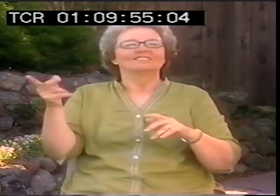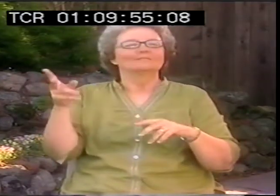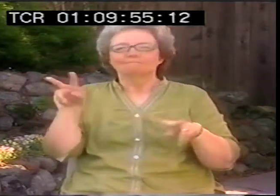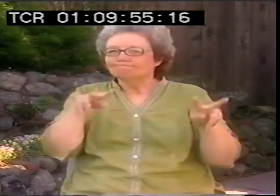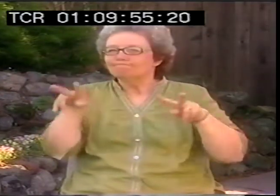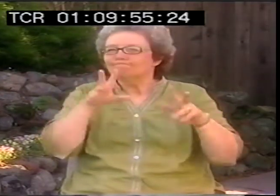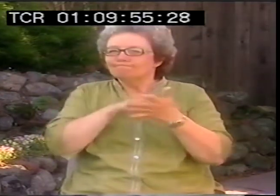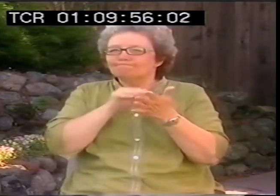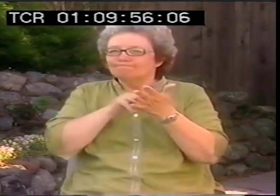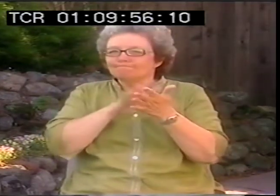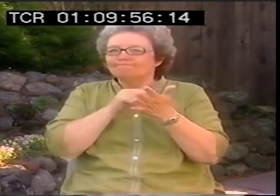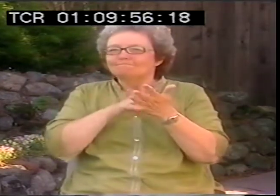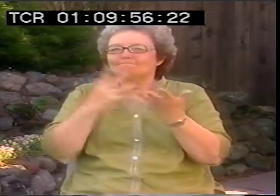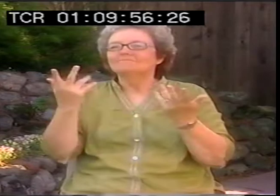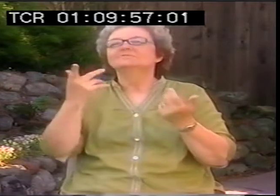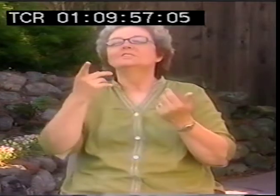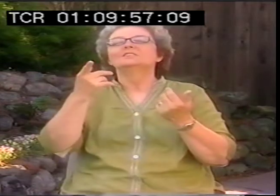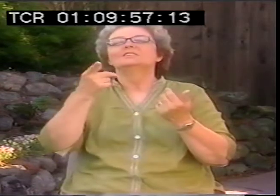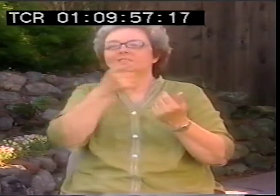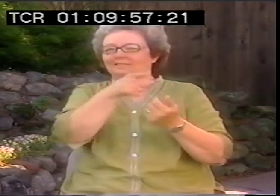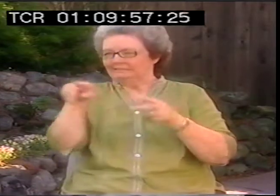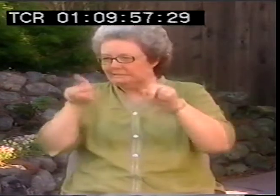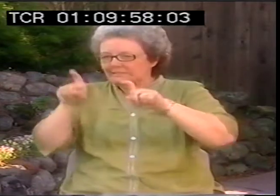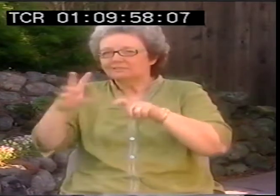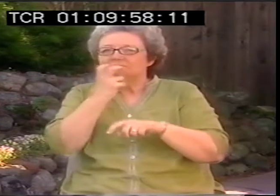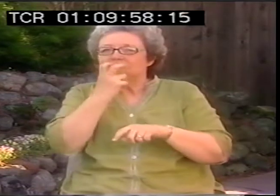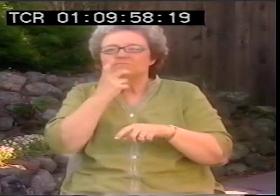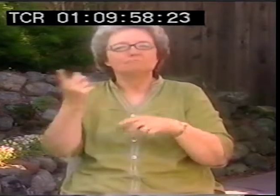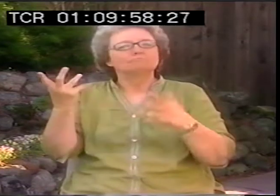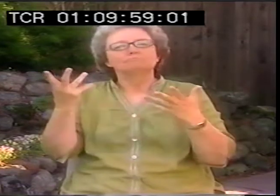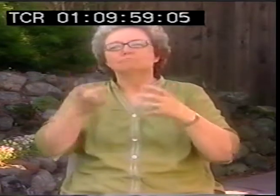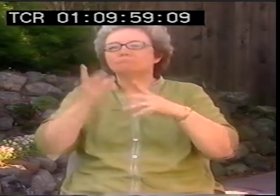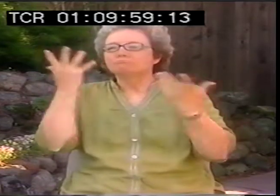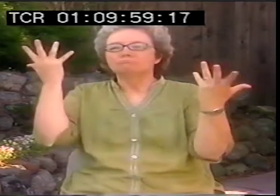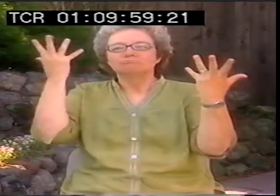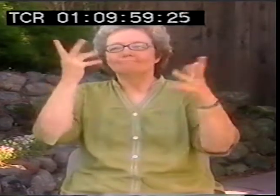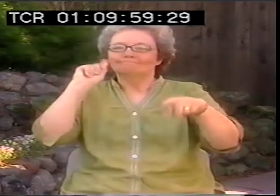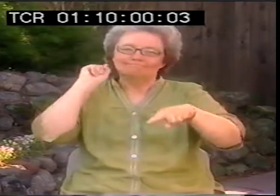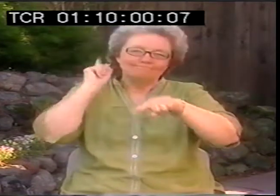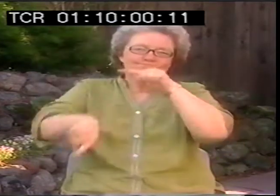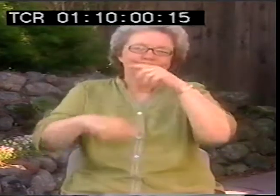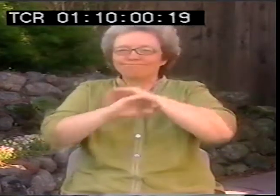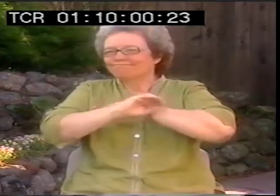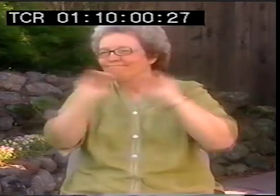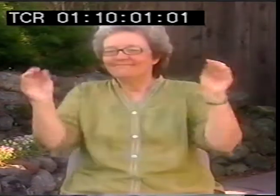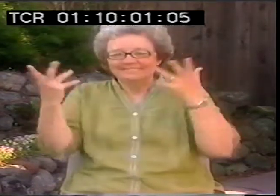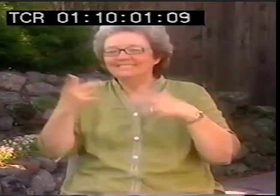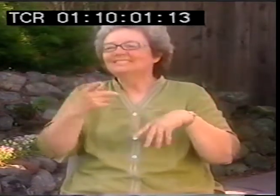But he learned really quickly. They tested him for speech reading ability, and of course there was none of that